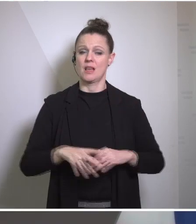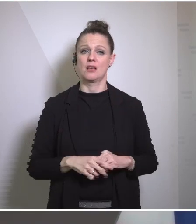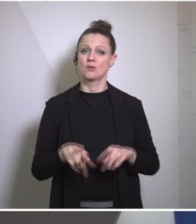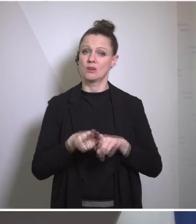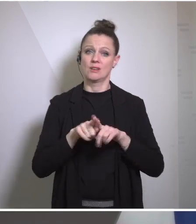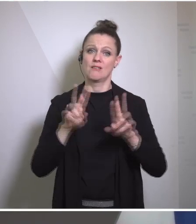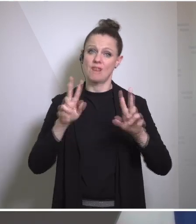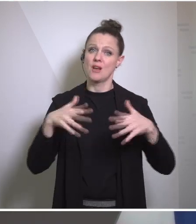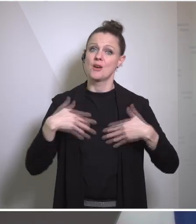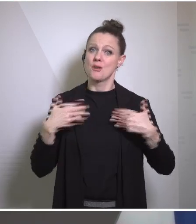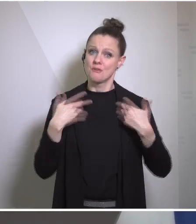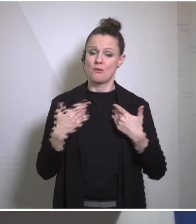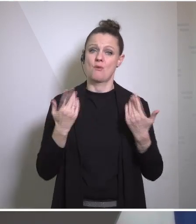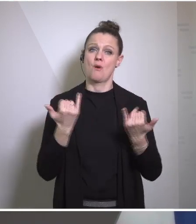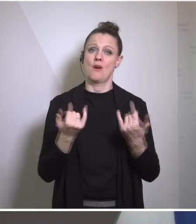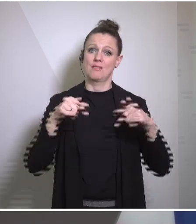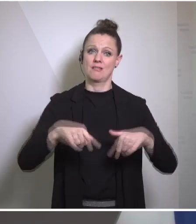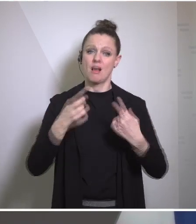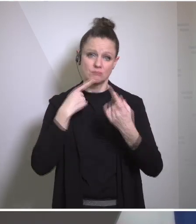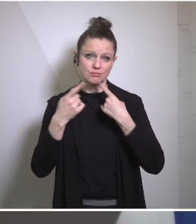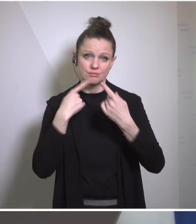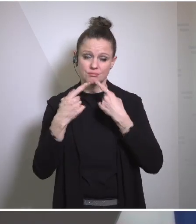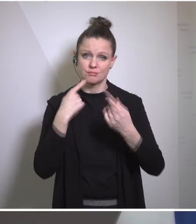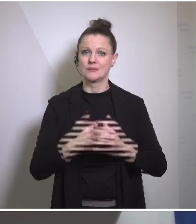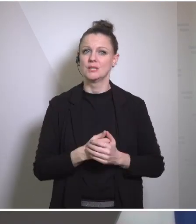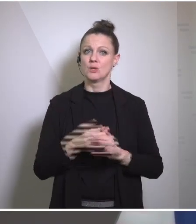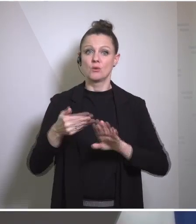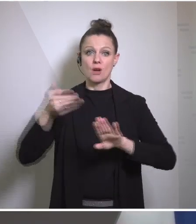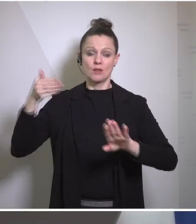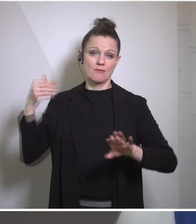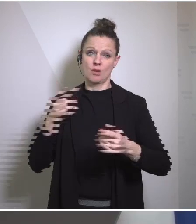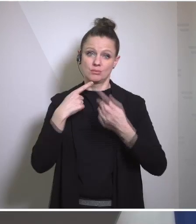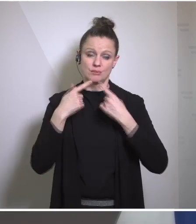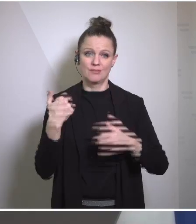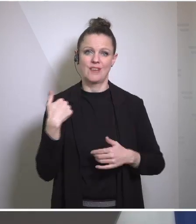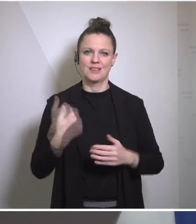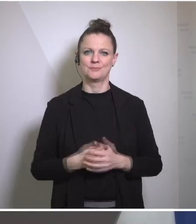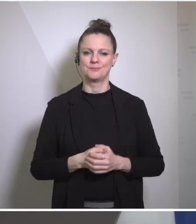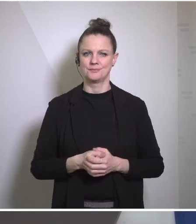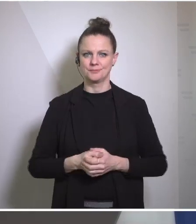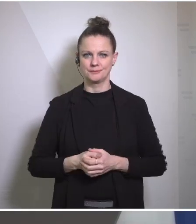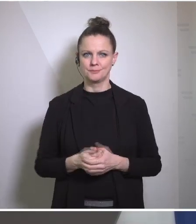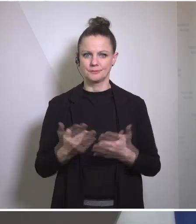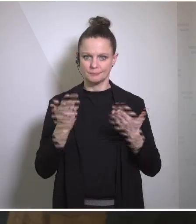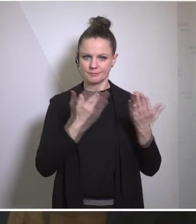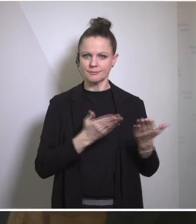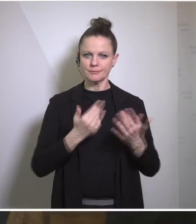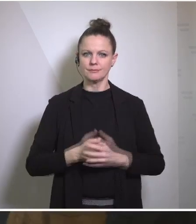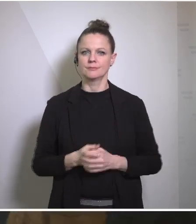welcome you and happy for the talks we have here in Vienna, we had already in the past, thank you! Speaker: Thank you, Minister. Mr. Secretary, the floor is yours.